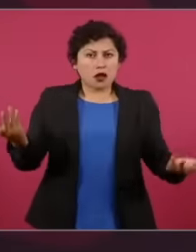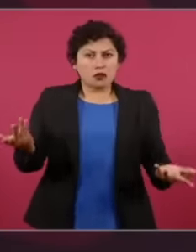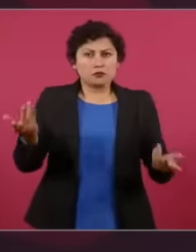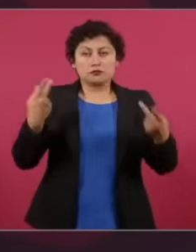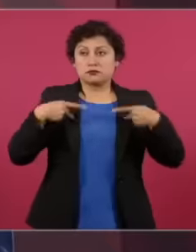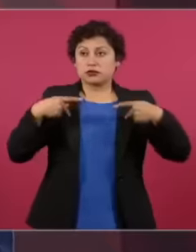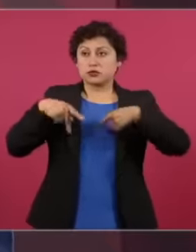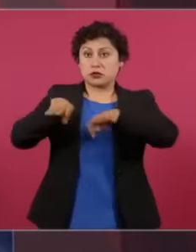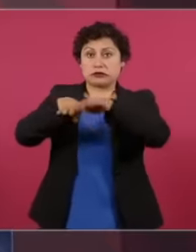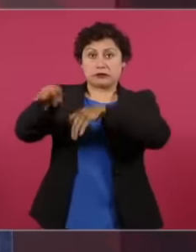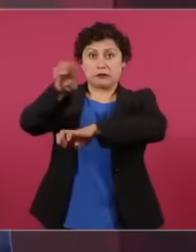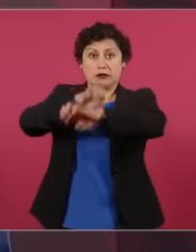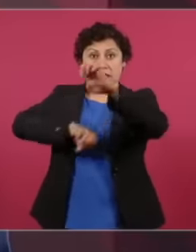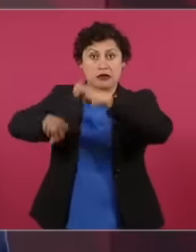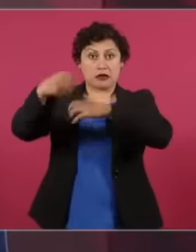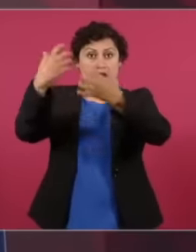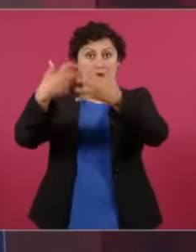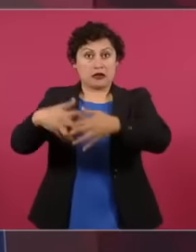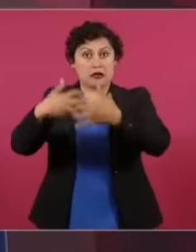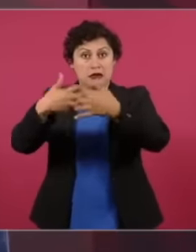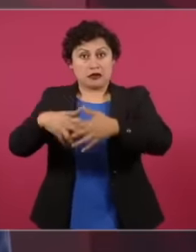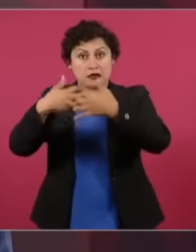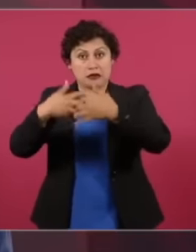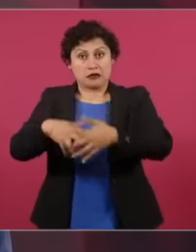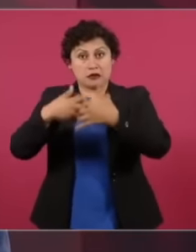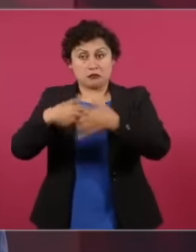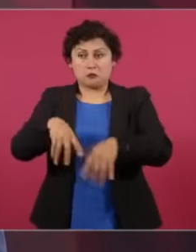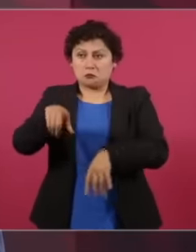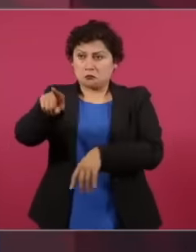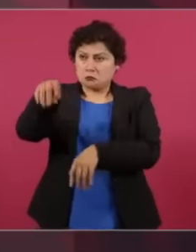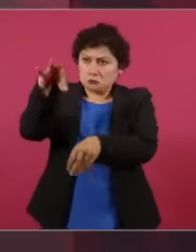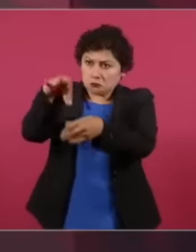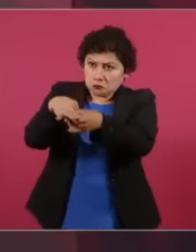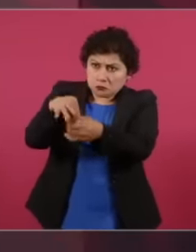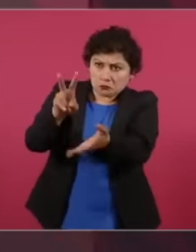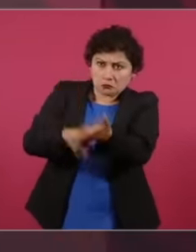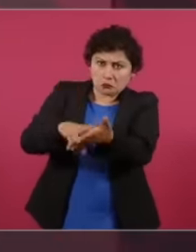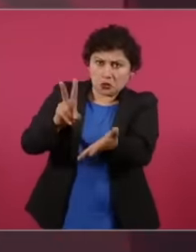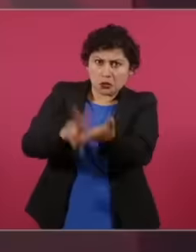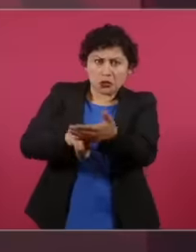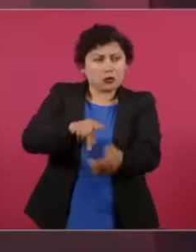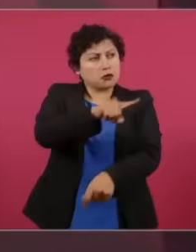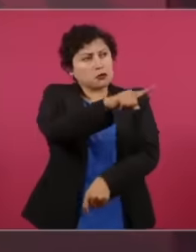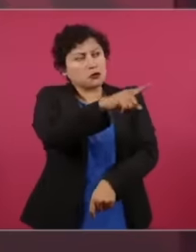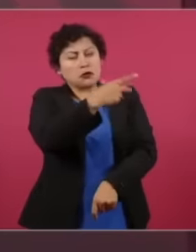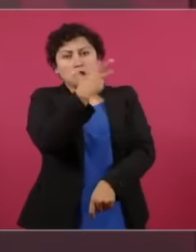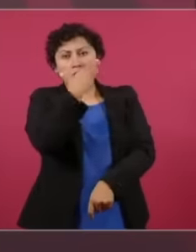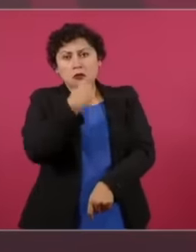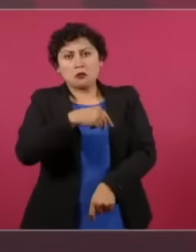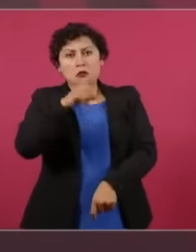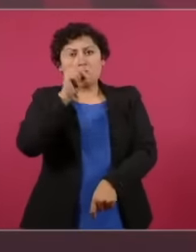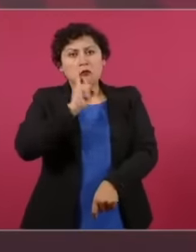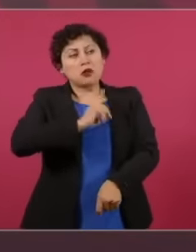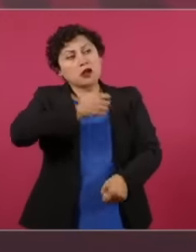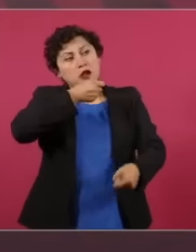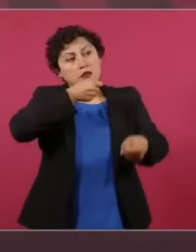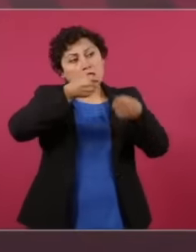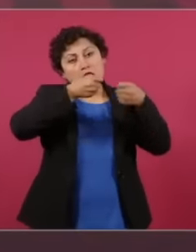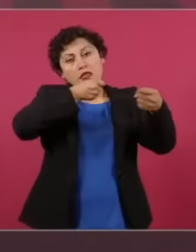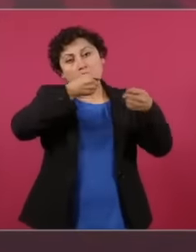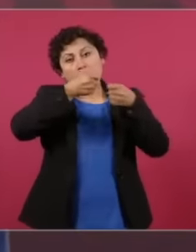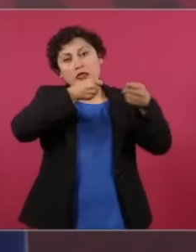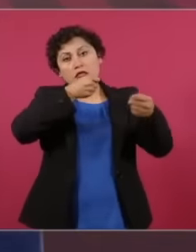as that of a famous television radio commentator or a press columnist.